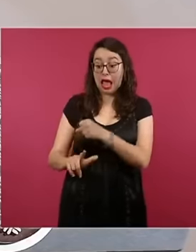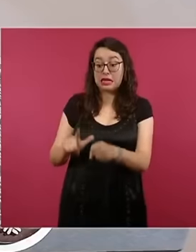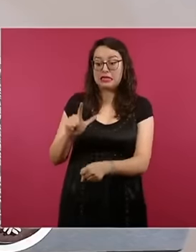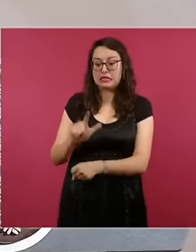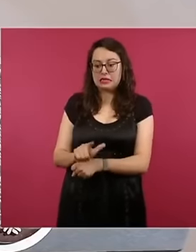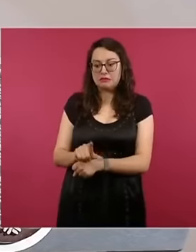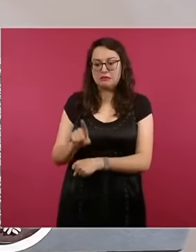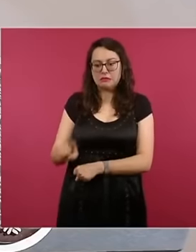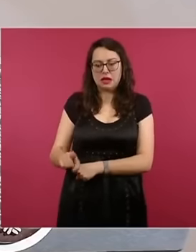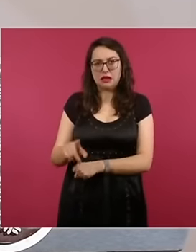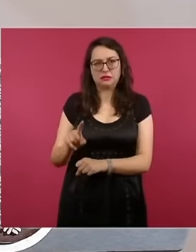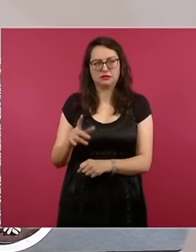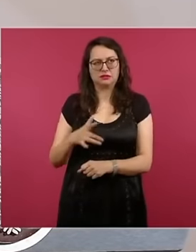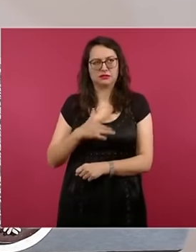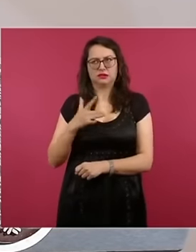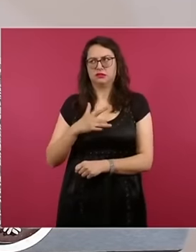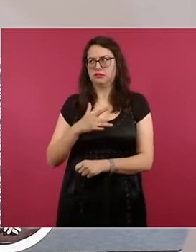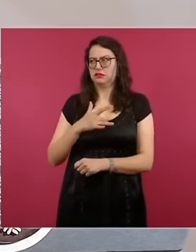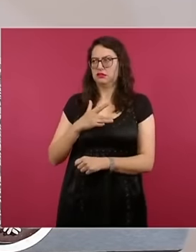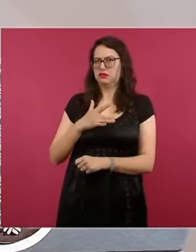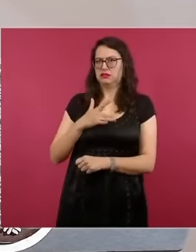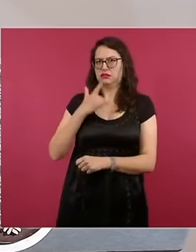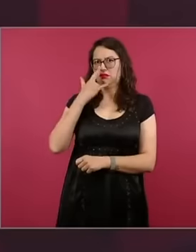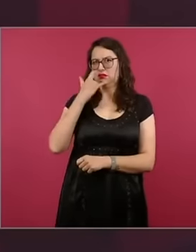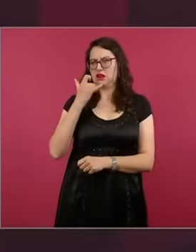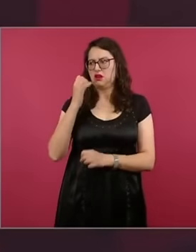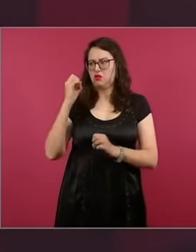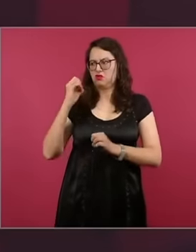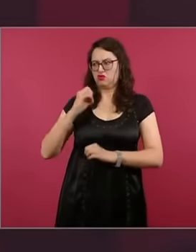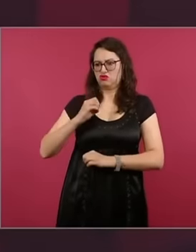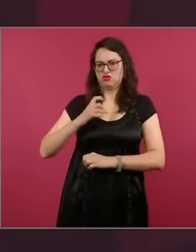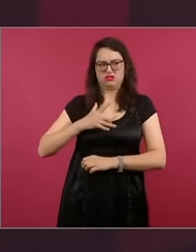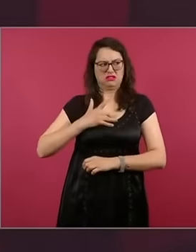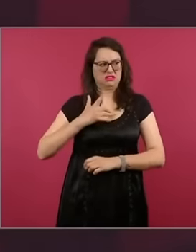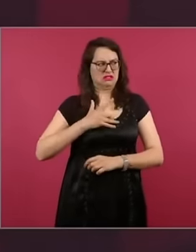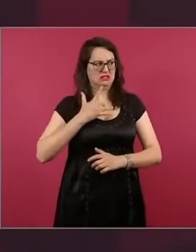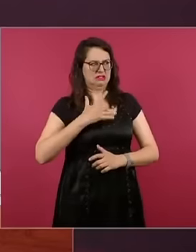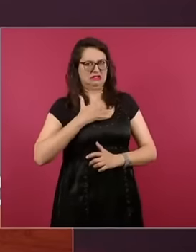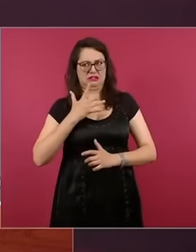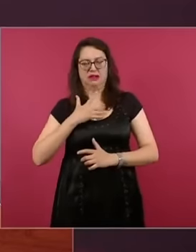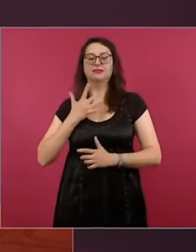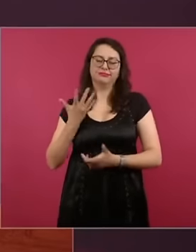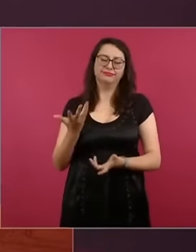an even prior reaction in the moments when the availability of